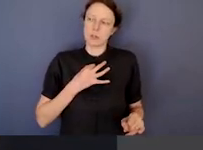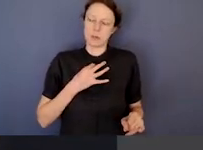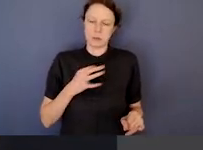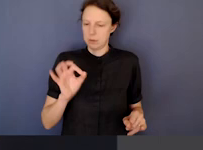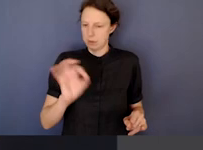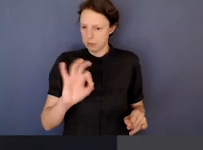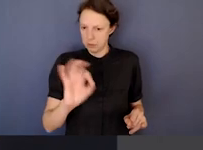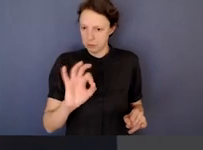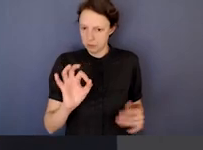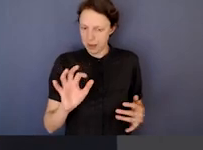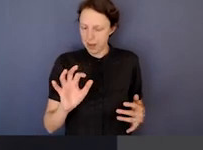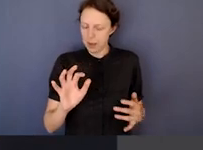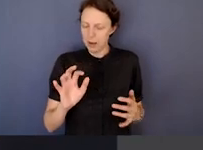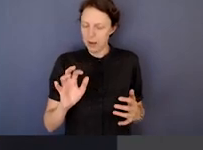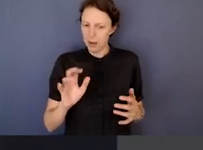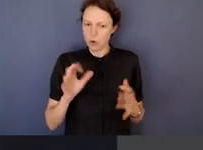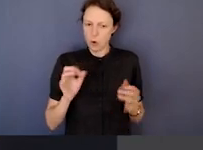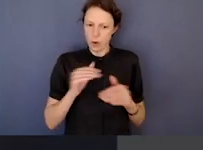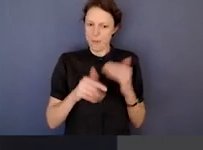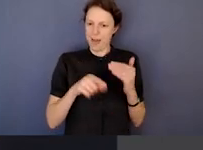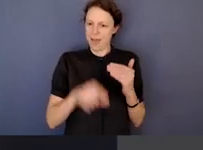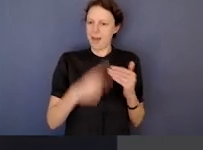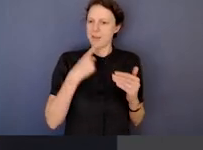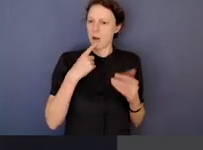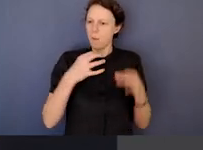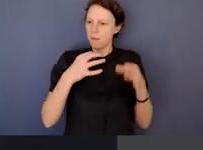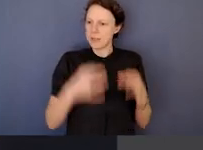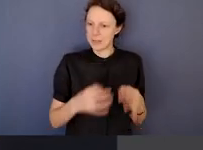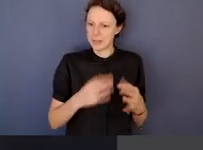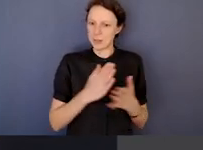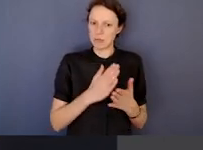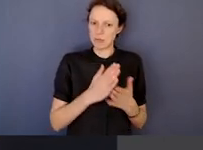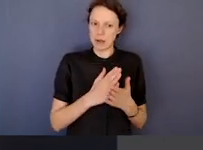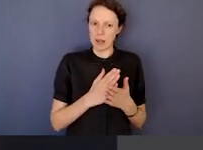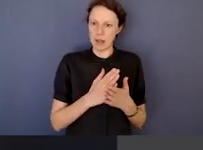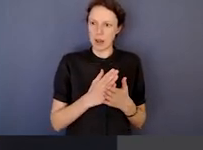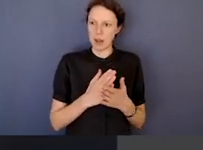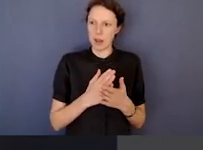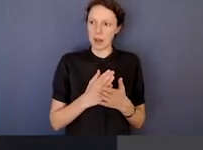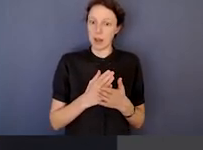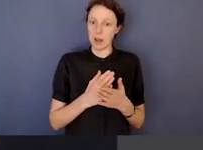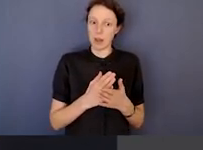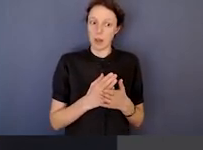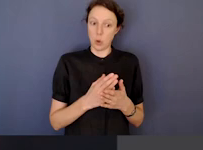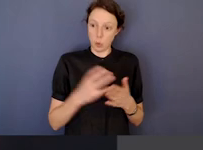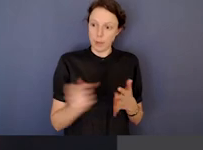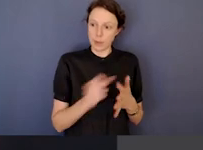but whether it is thoughtful or not. And all of these messages, I think, are now well on the way